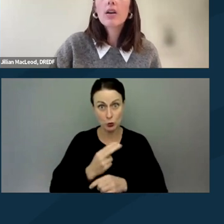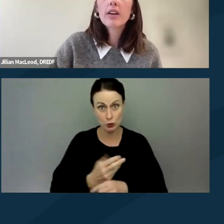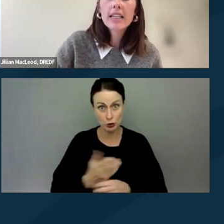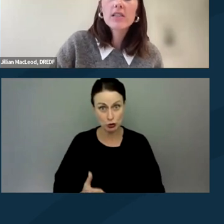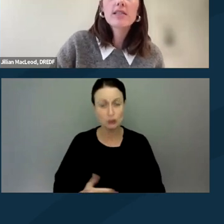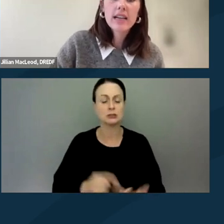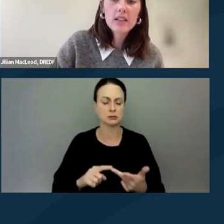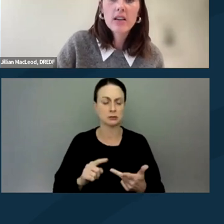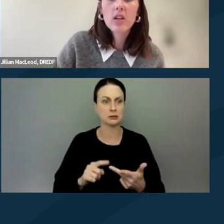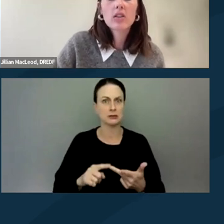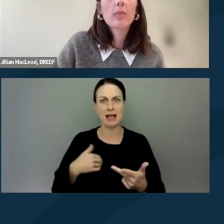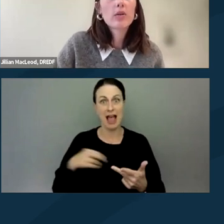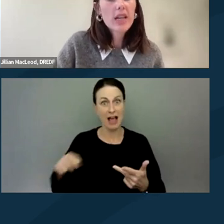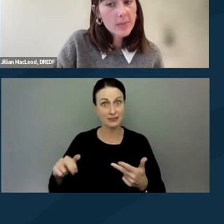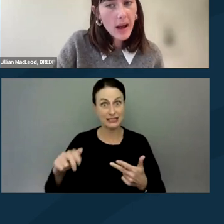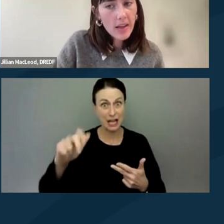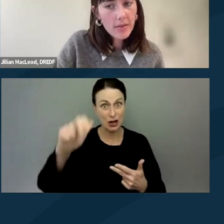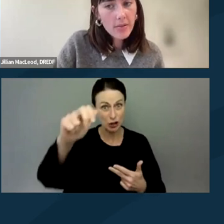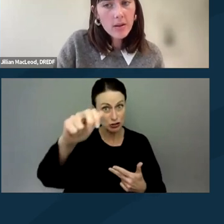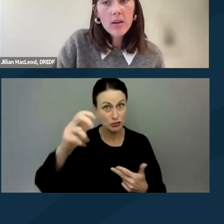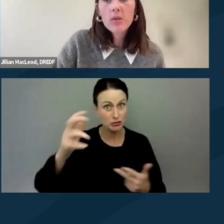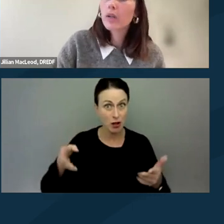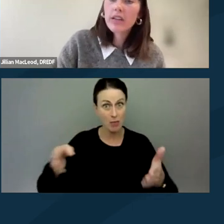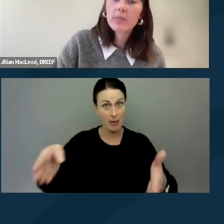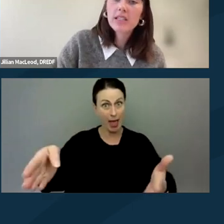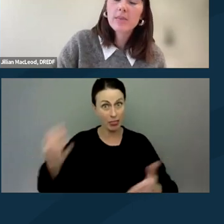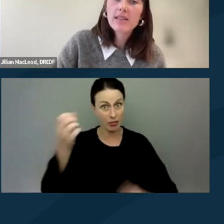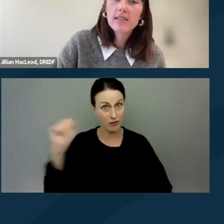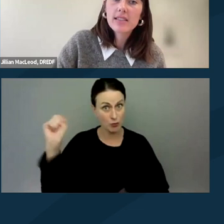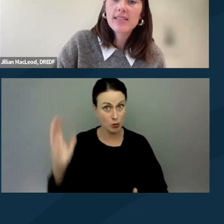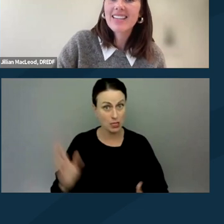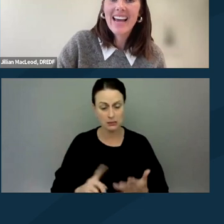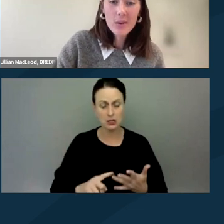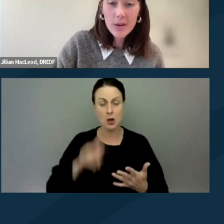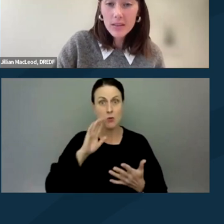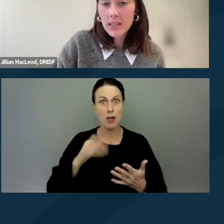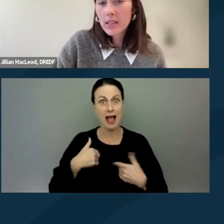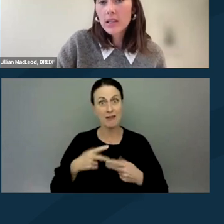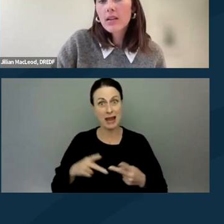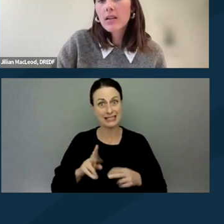Are there any stairs along the protest path? Will there be spaces to sit down?